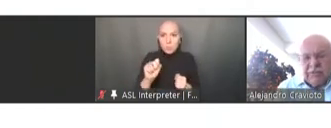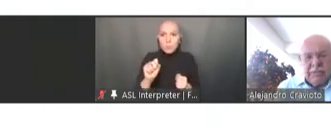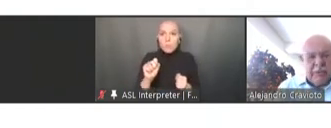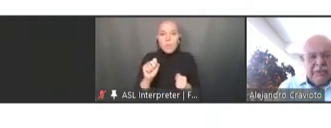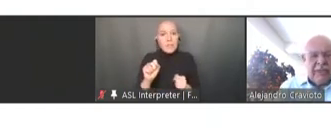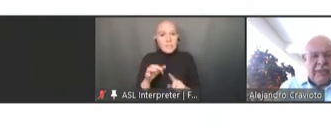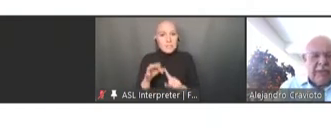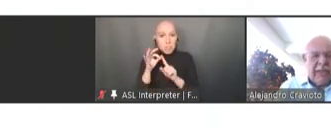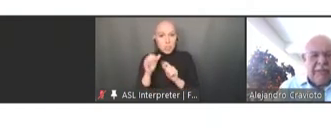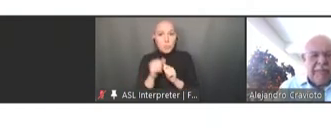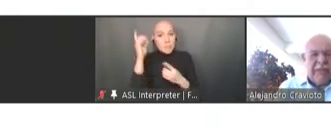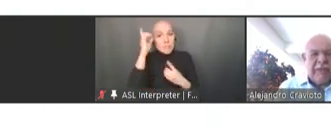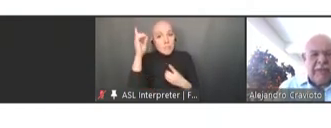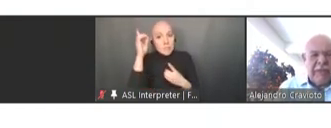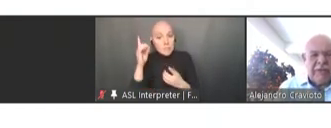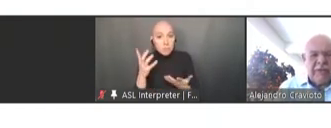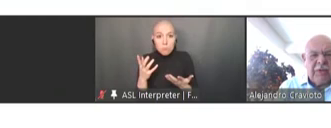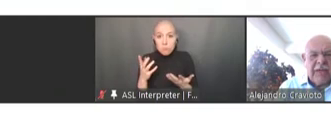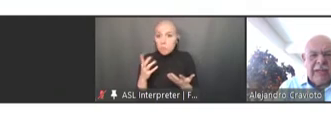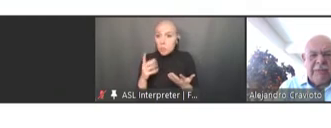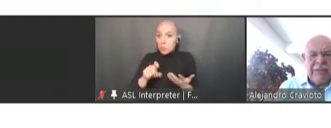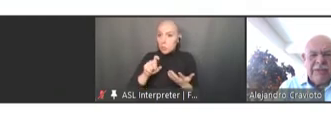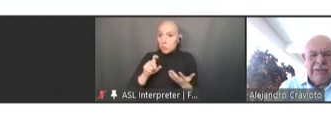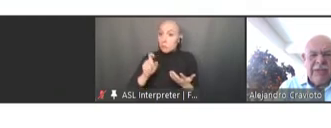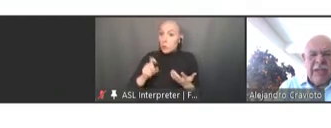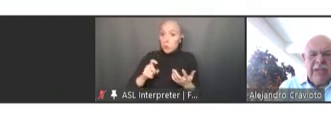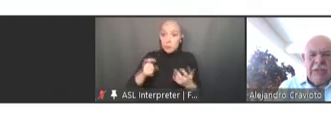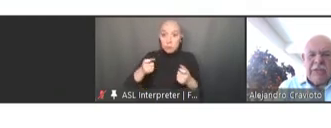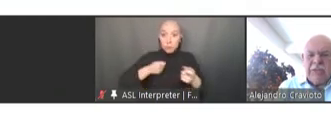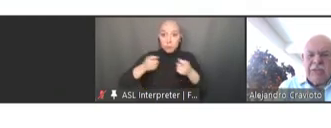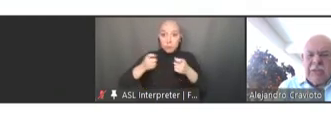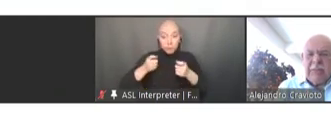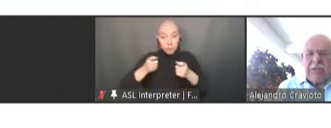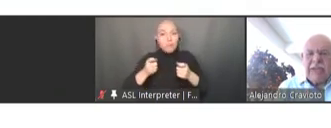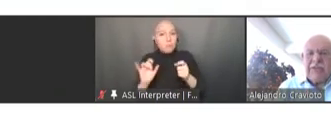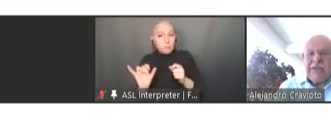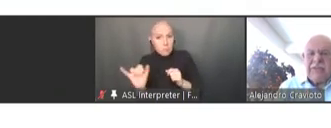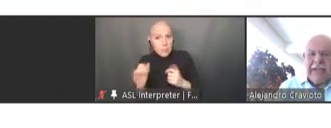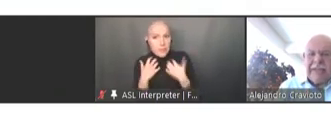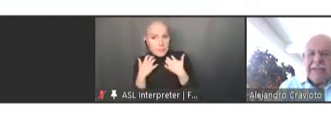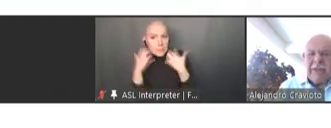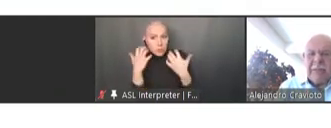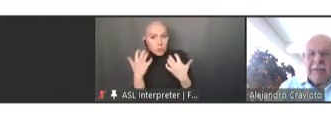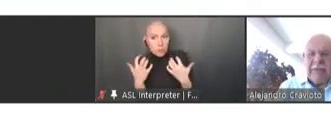supposedly had been under control like measles due to the importation of cases coming from